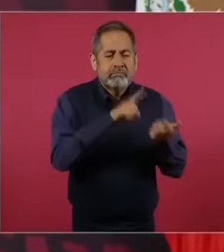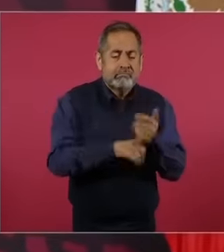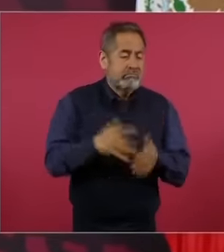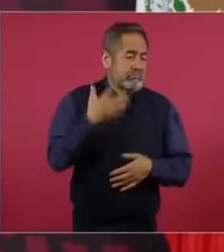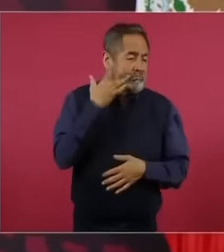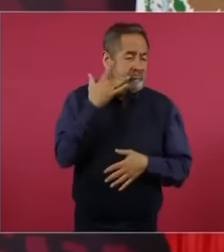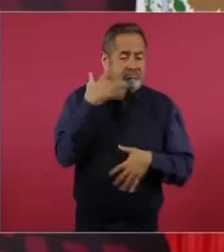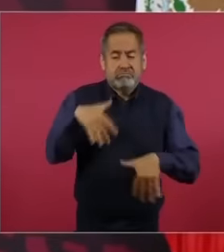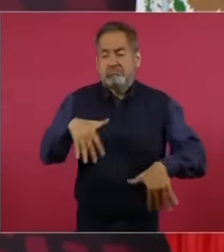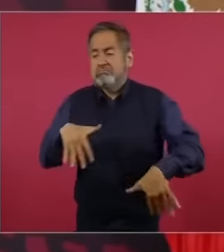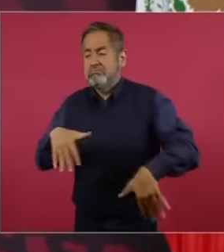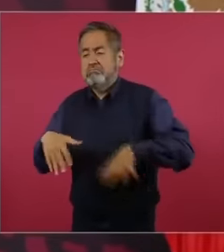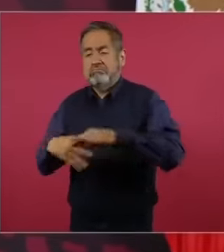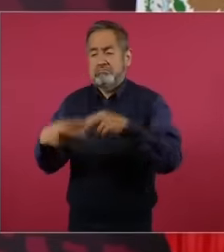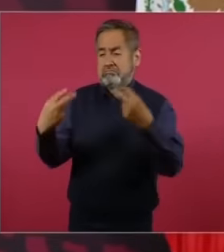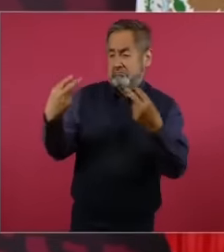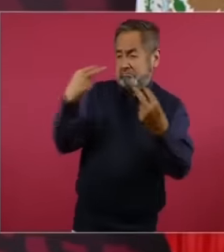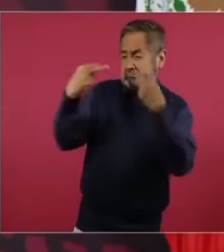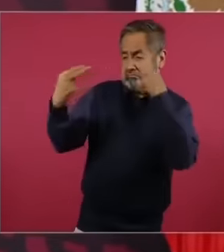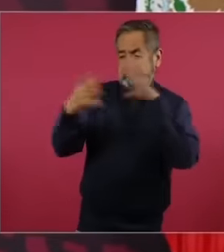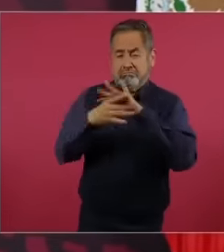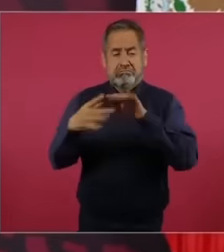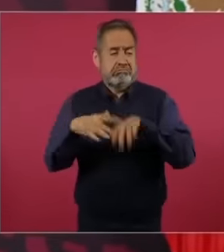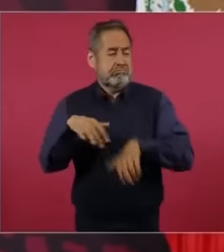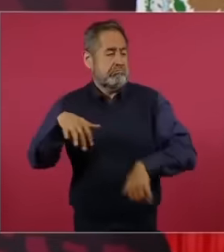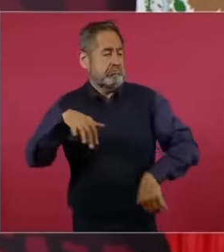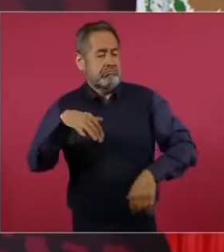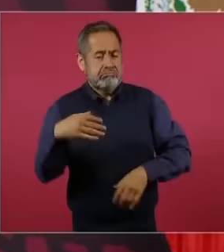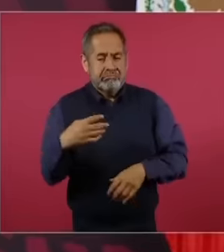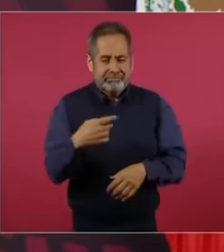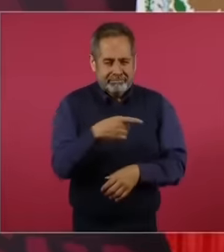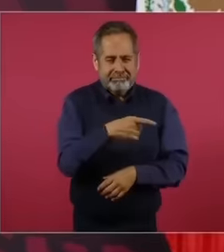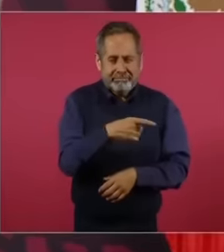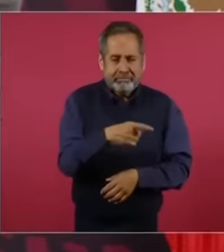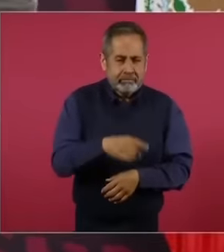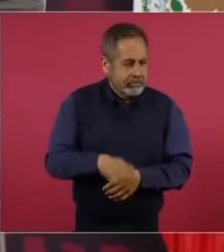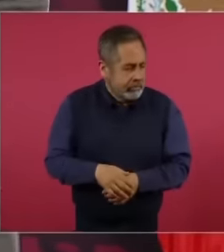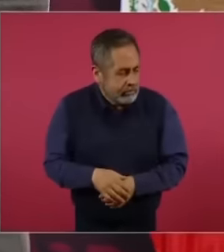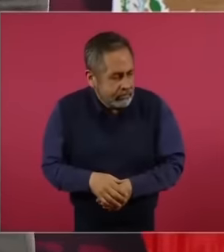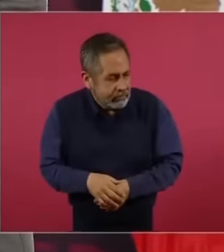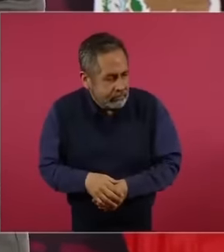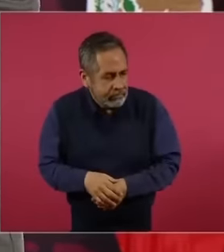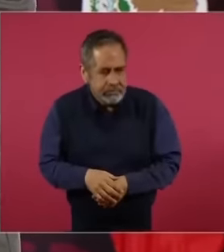boastful and of course they do not